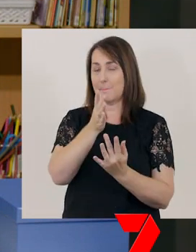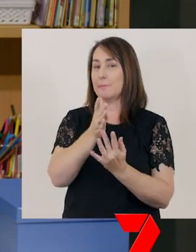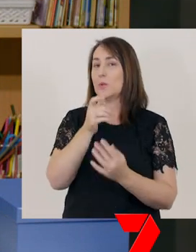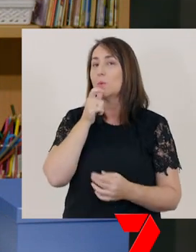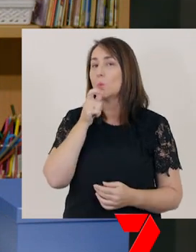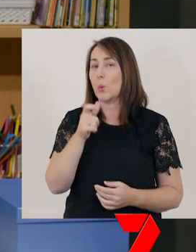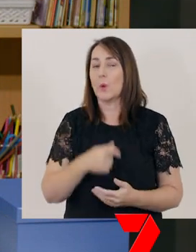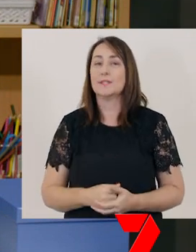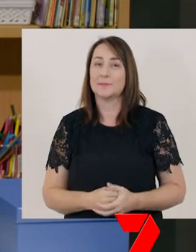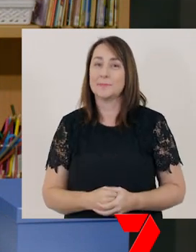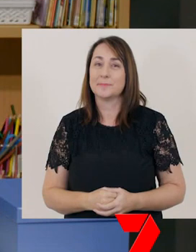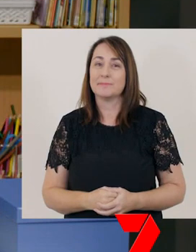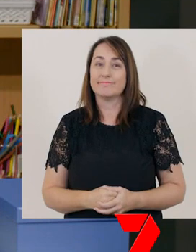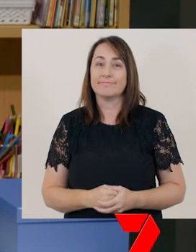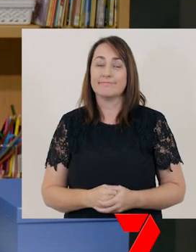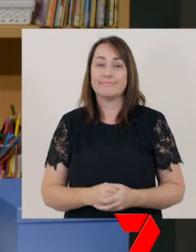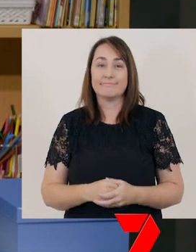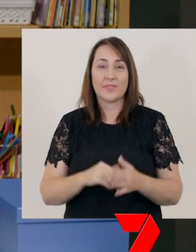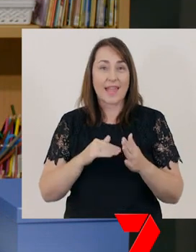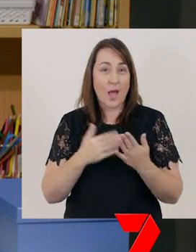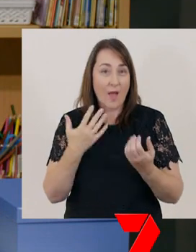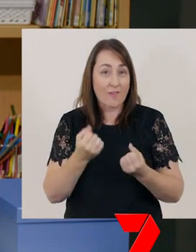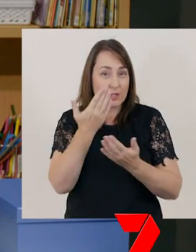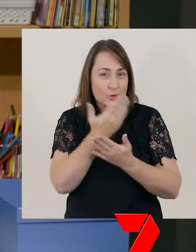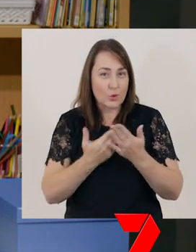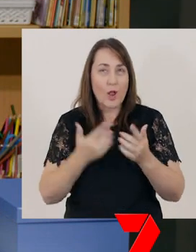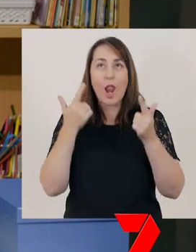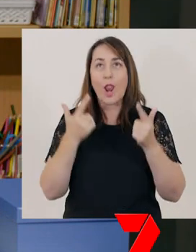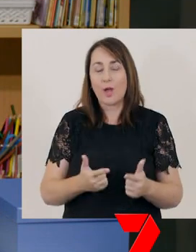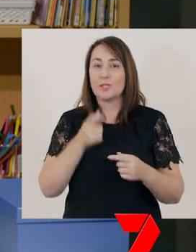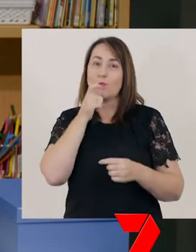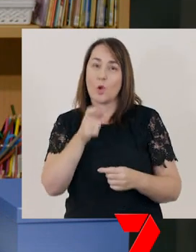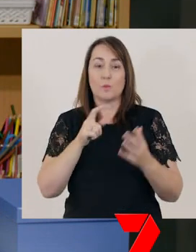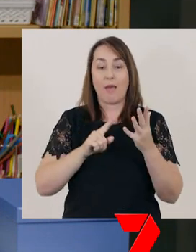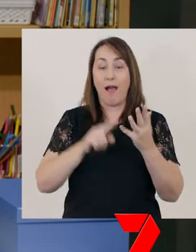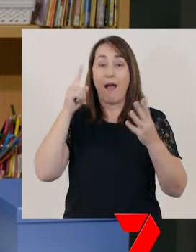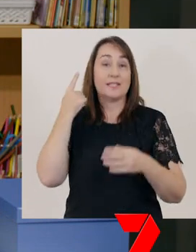Now we are going to listen to a story with lots of words with the ‘uh’ sound in them.